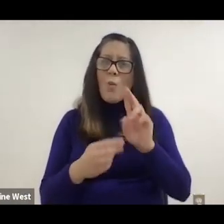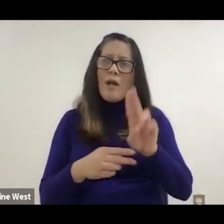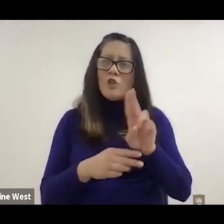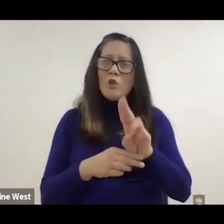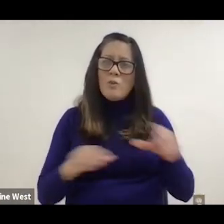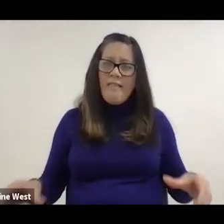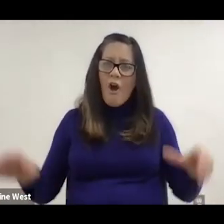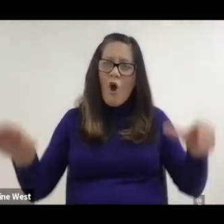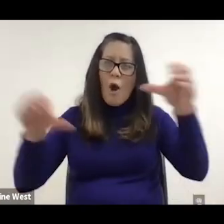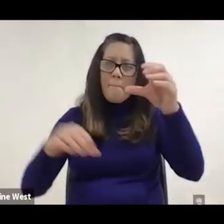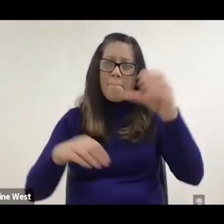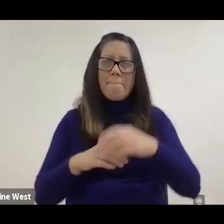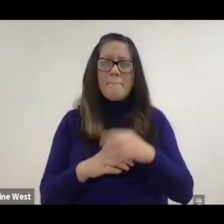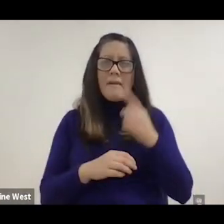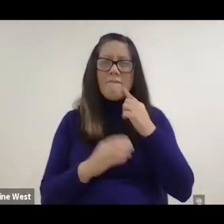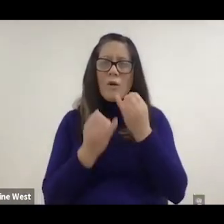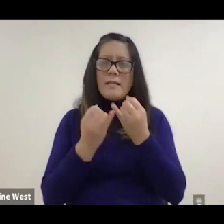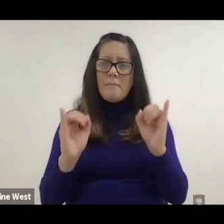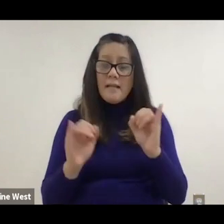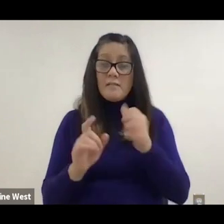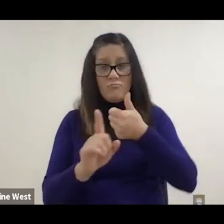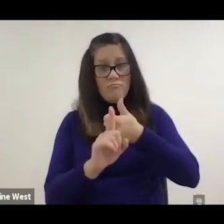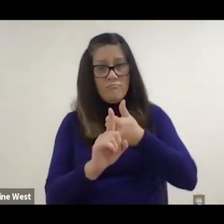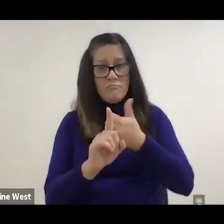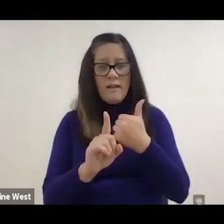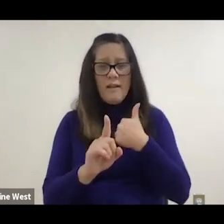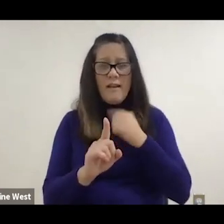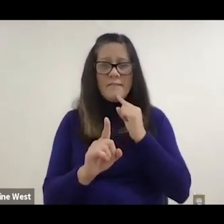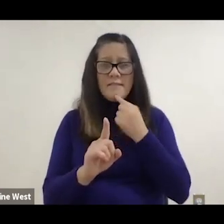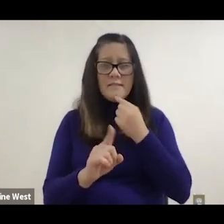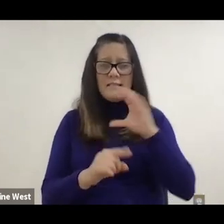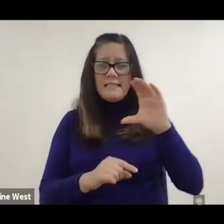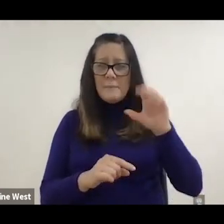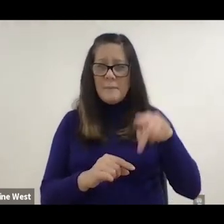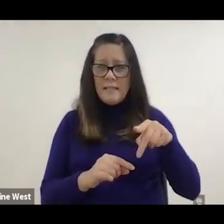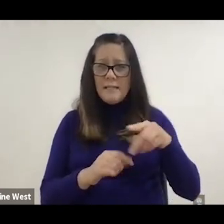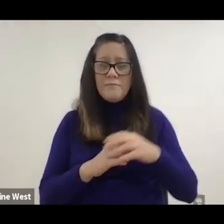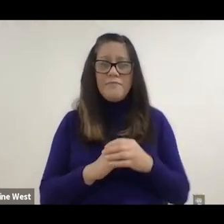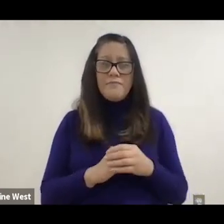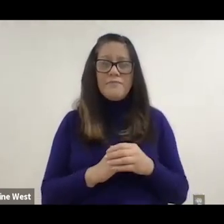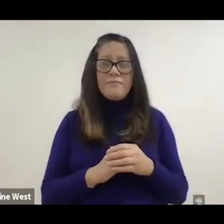so we can gain some independence, so Alec has the severe cerebral